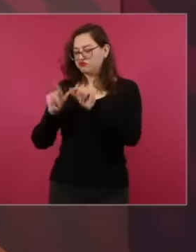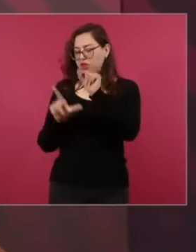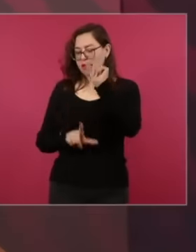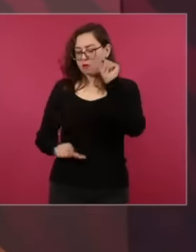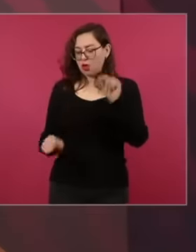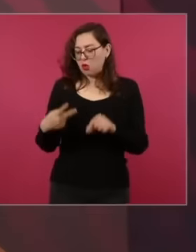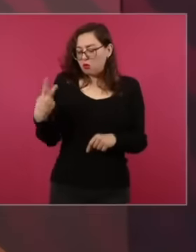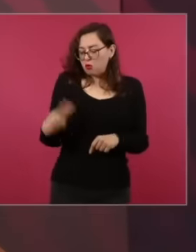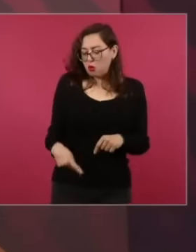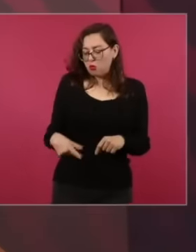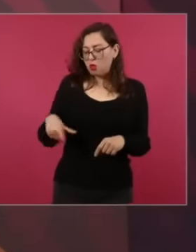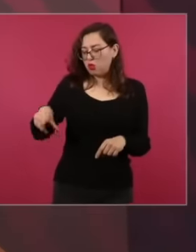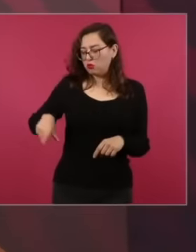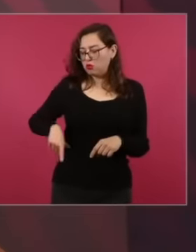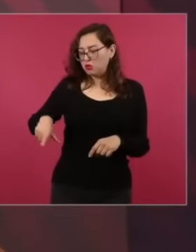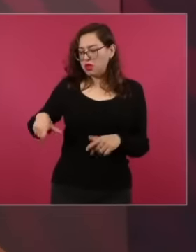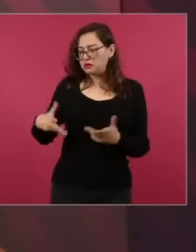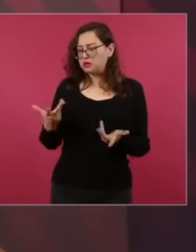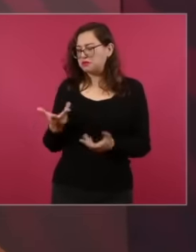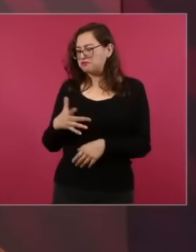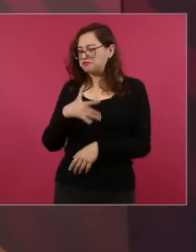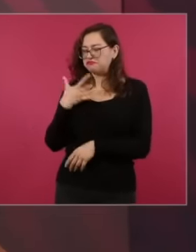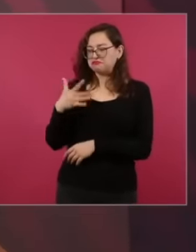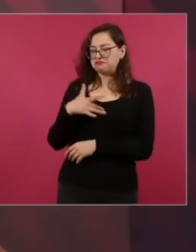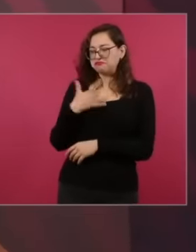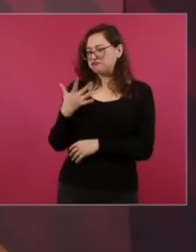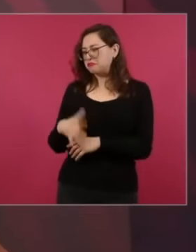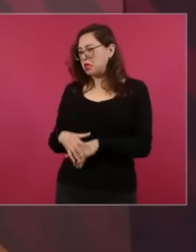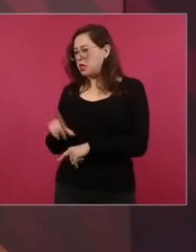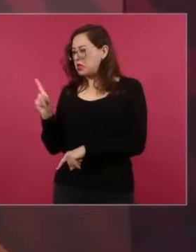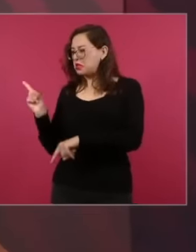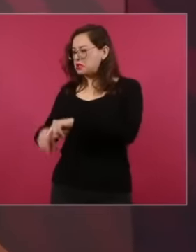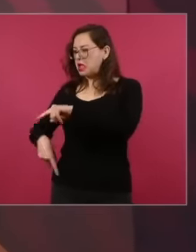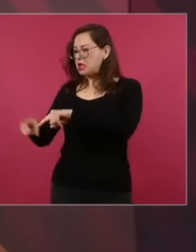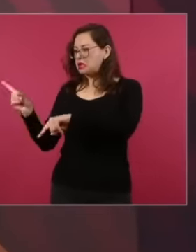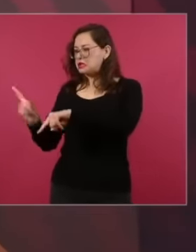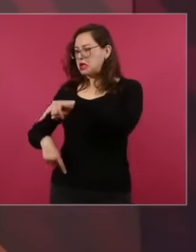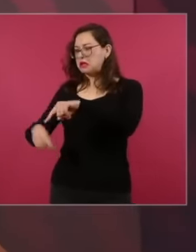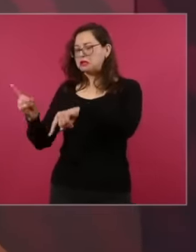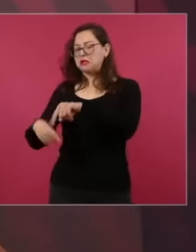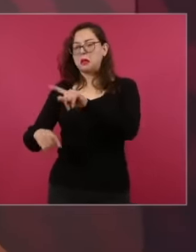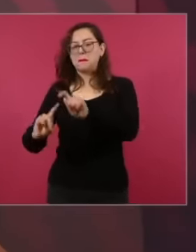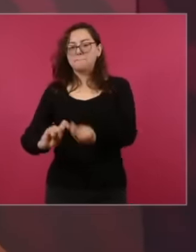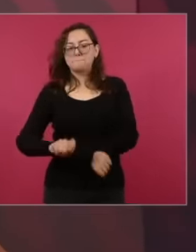Yes, but